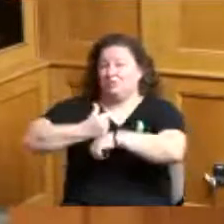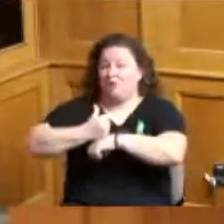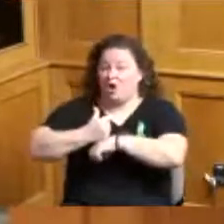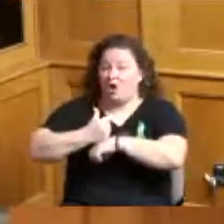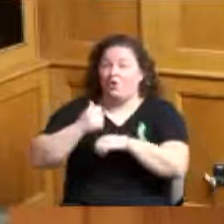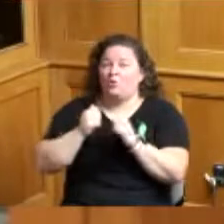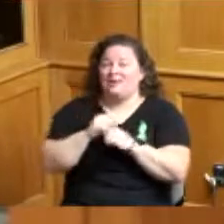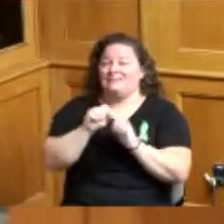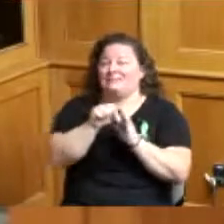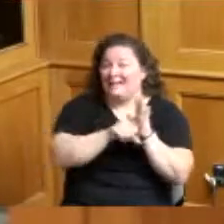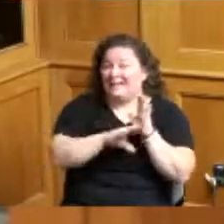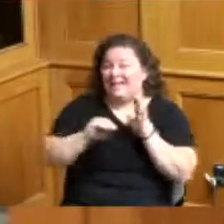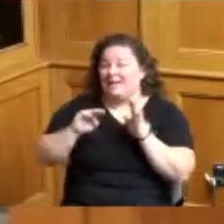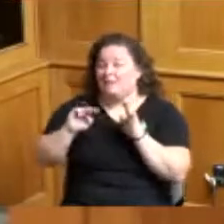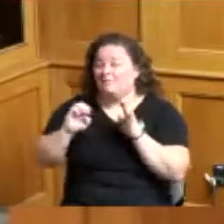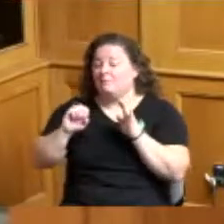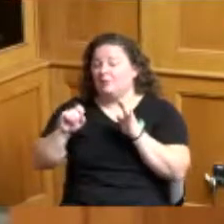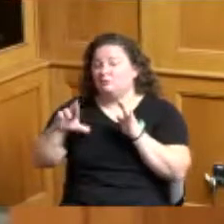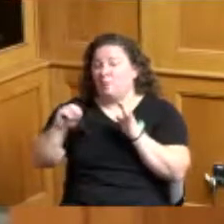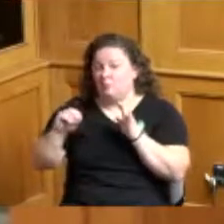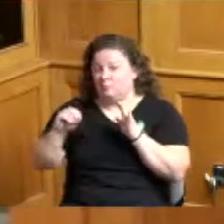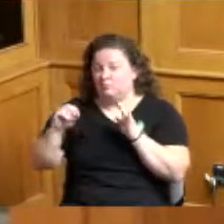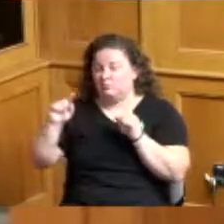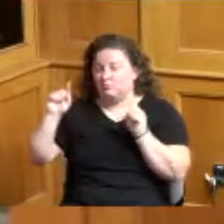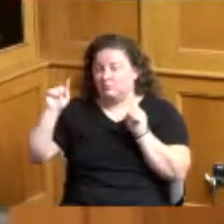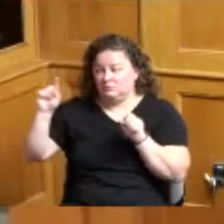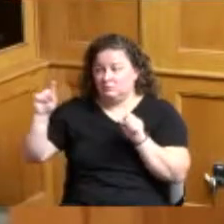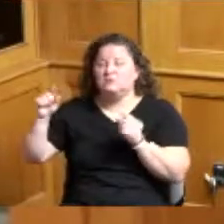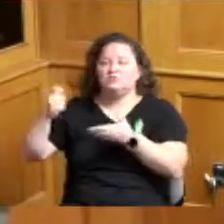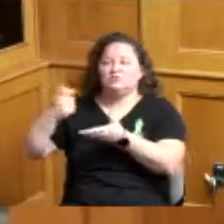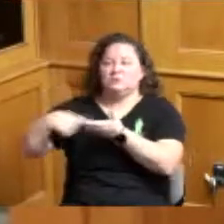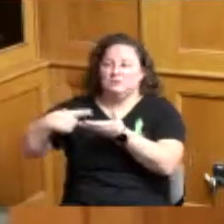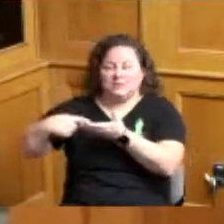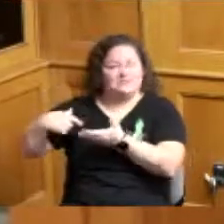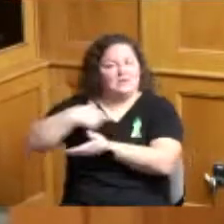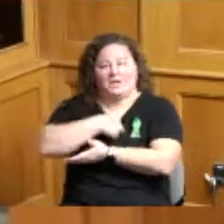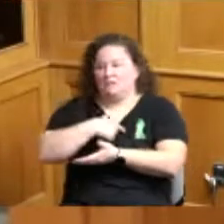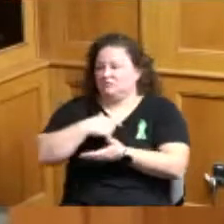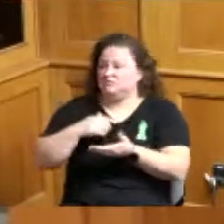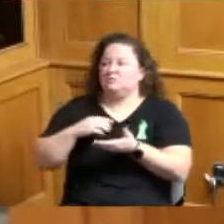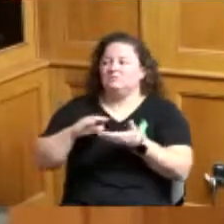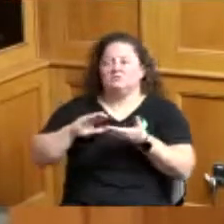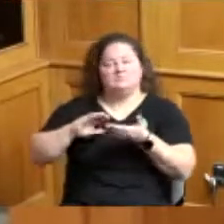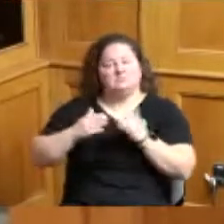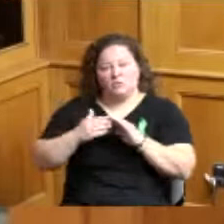to talk specifically about how we're planning to handle what they're calling medicaid unwinding